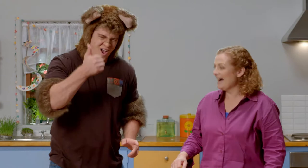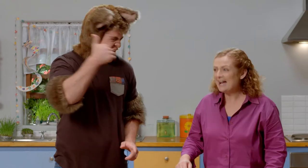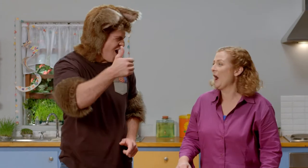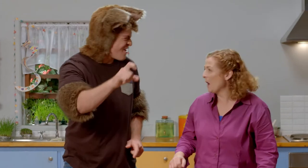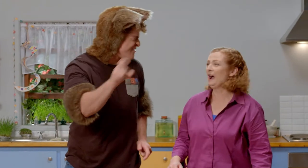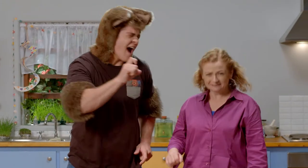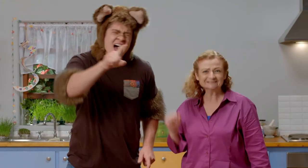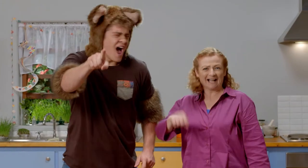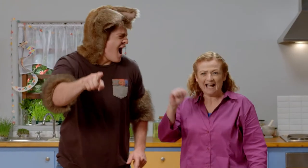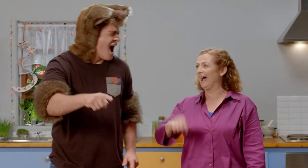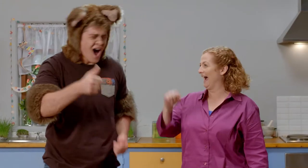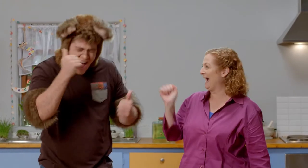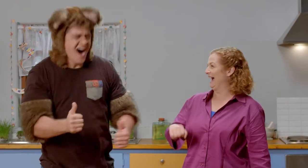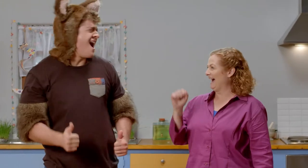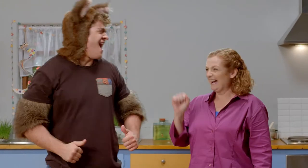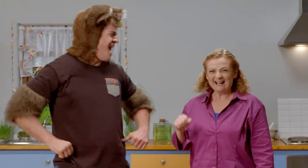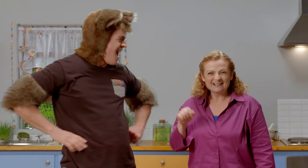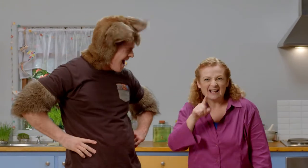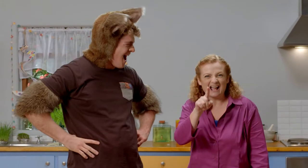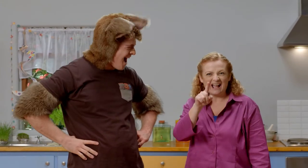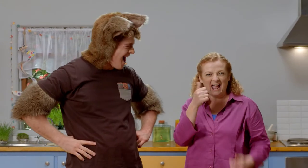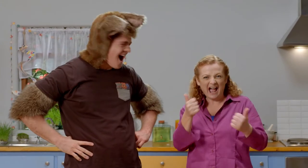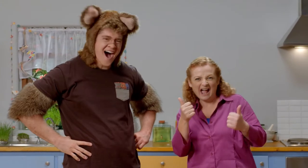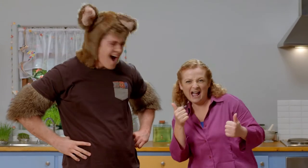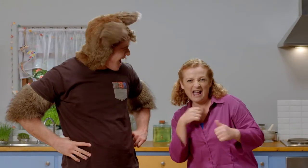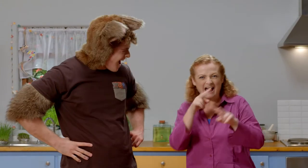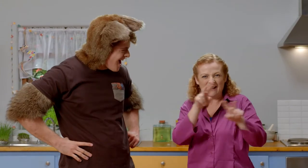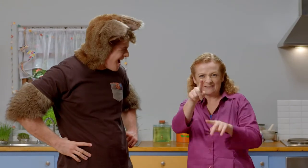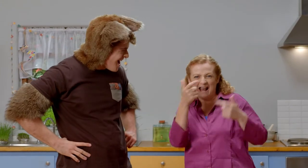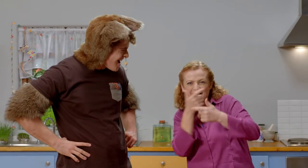Wow! That looked like so much fun! It really did!